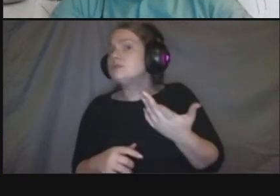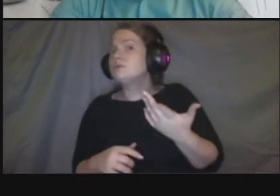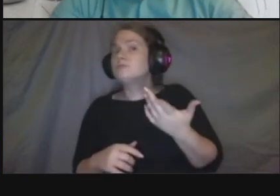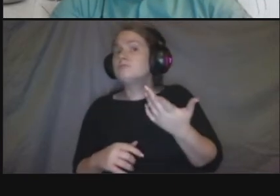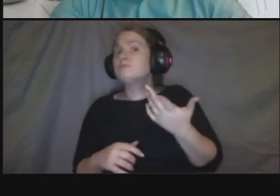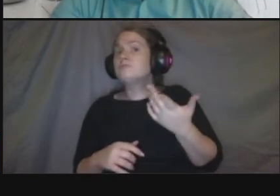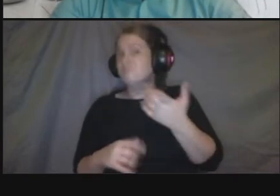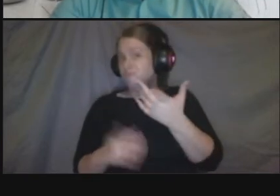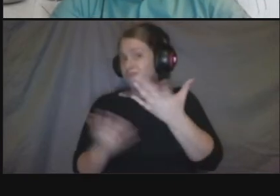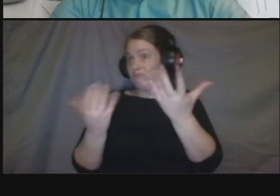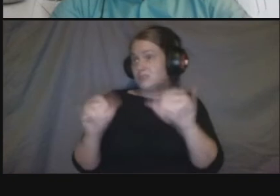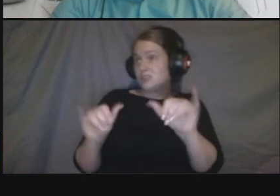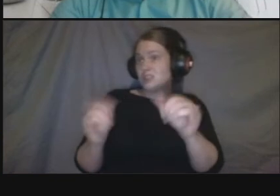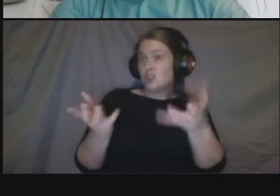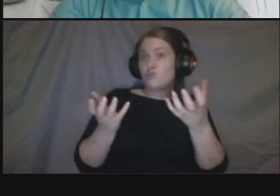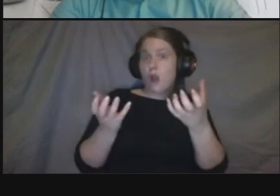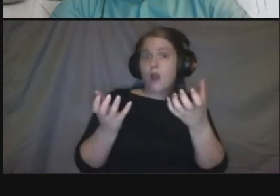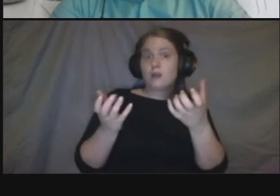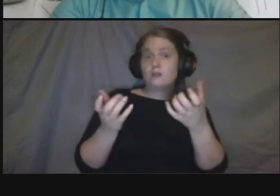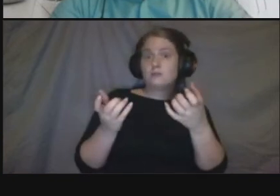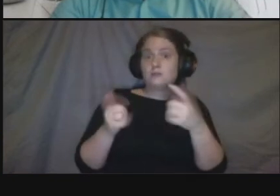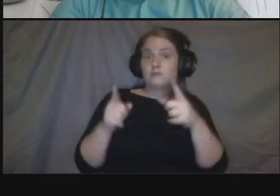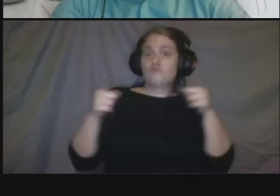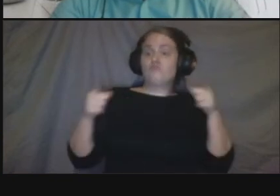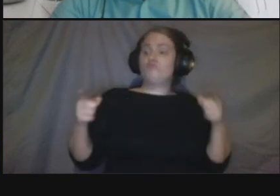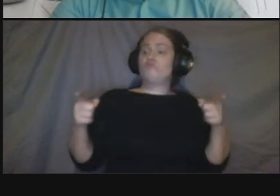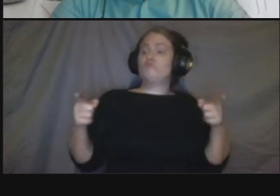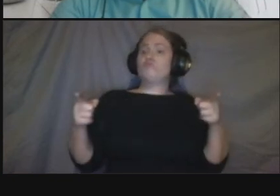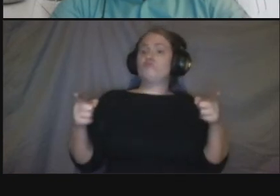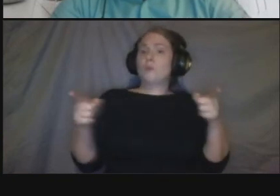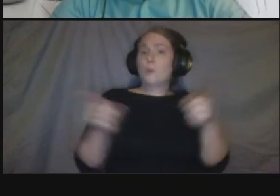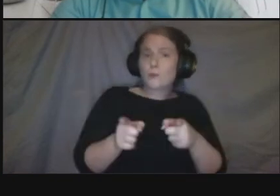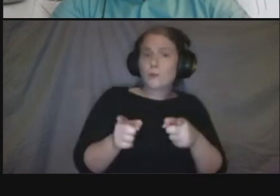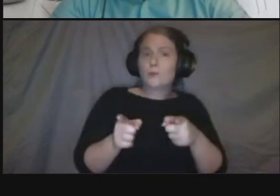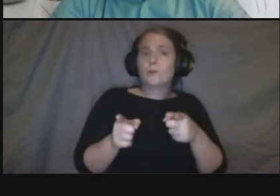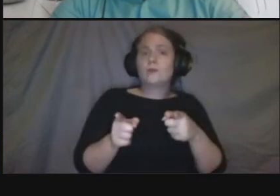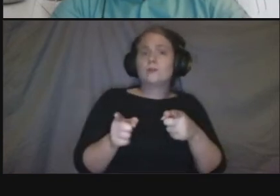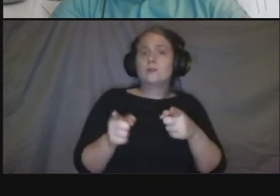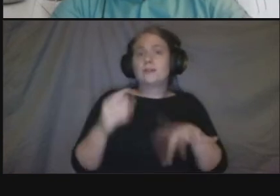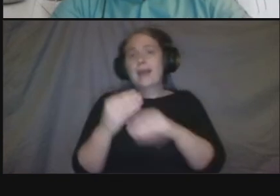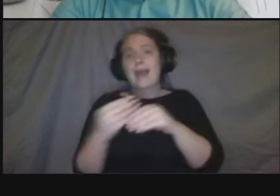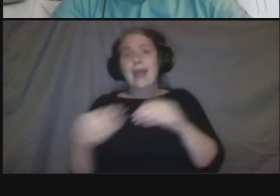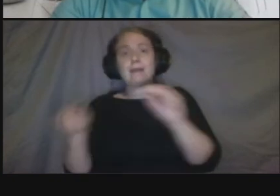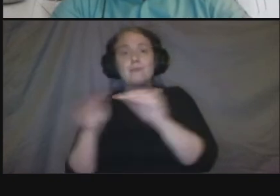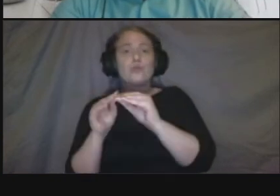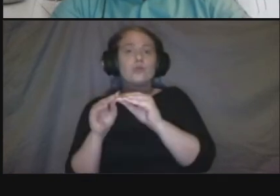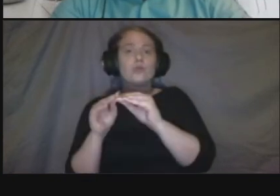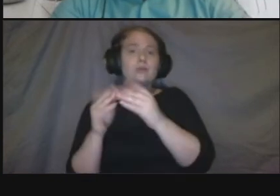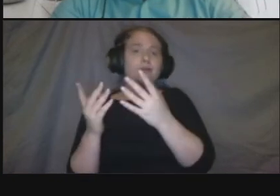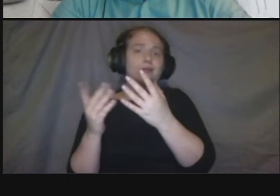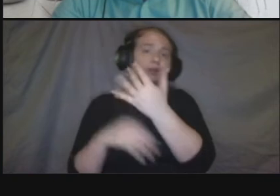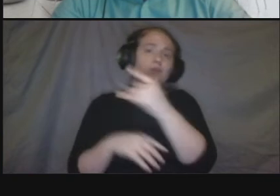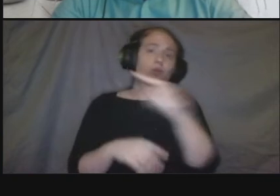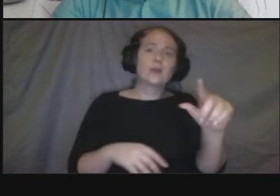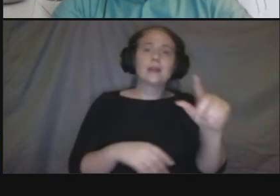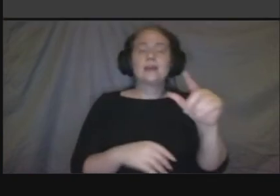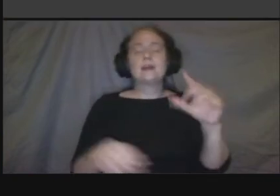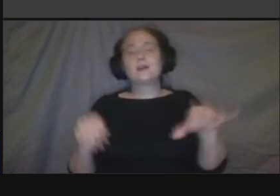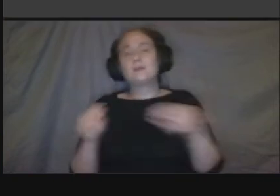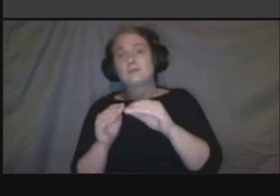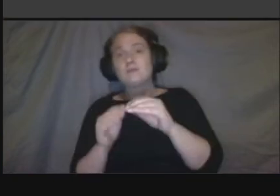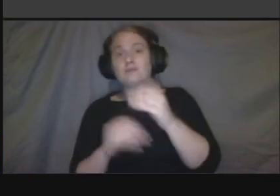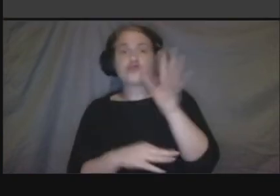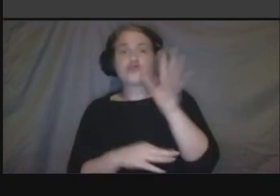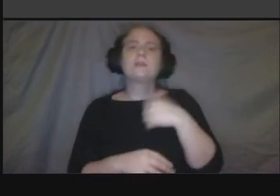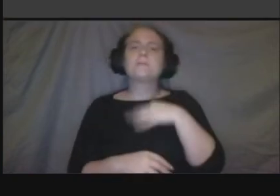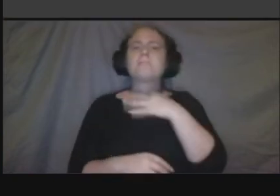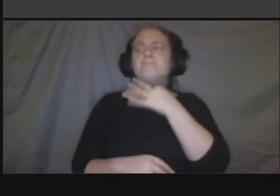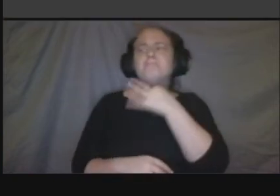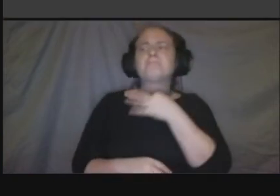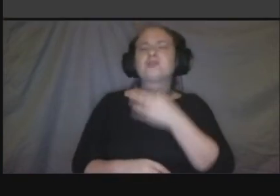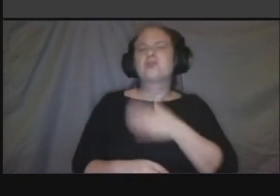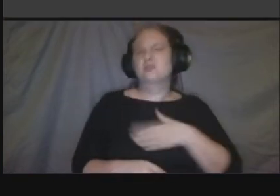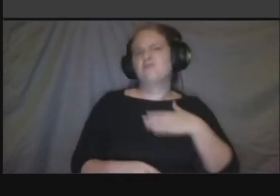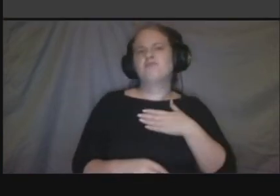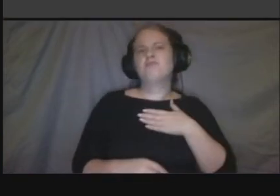want us to do so okay thank you here's a question in reference to lighting if lighting is added or